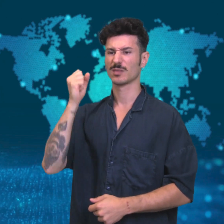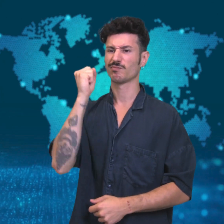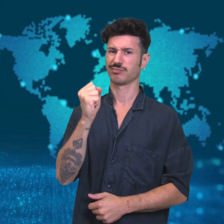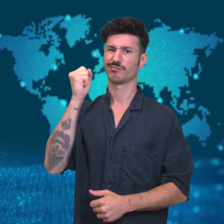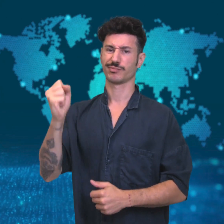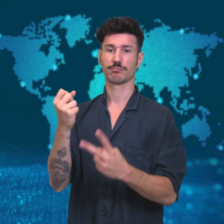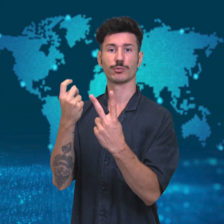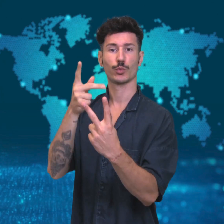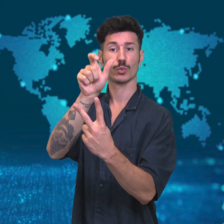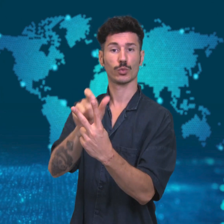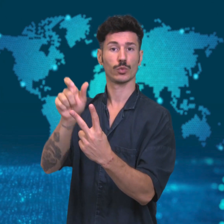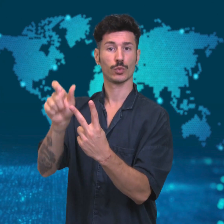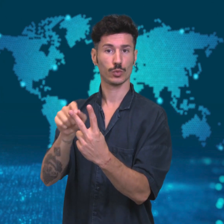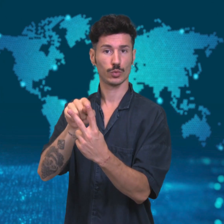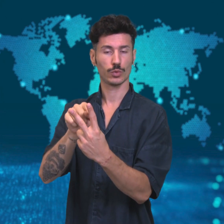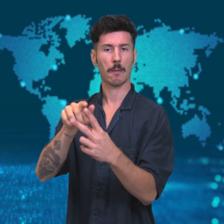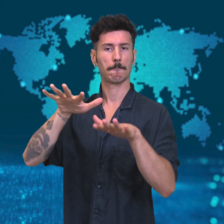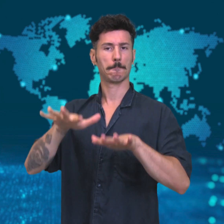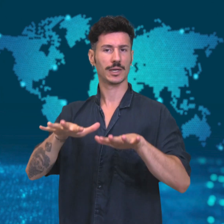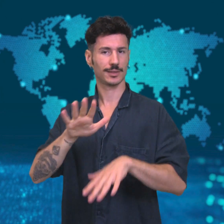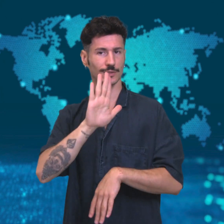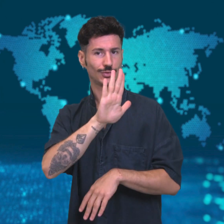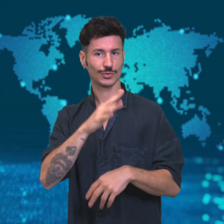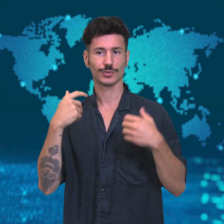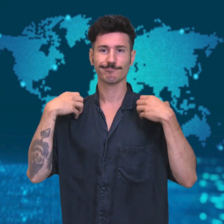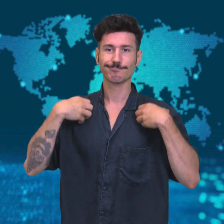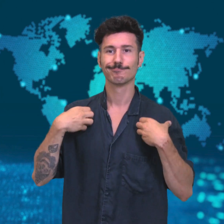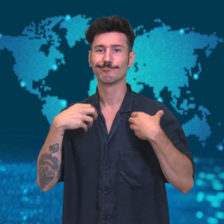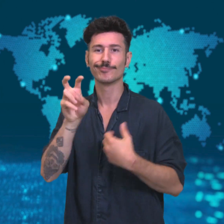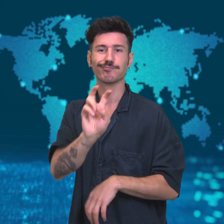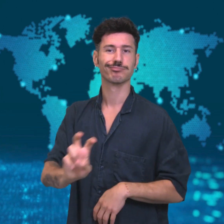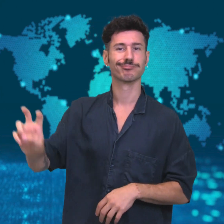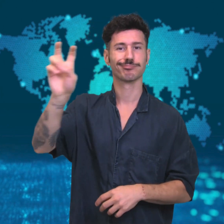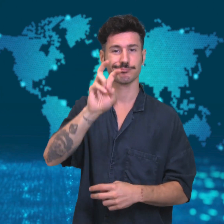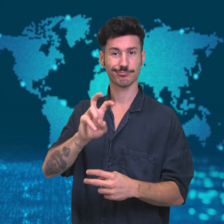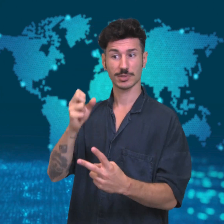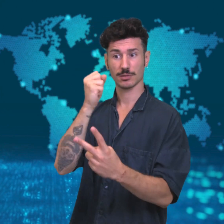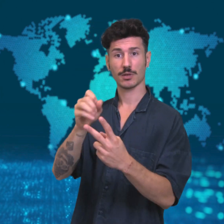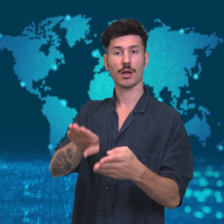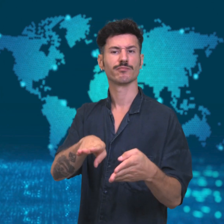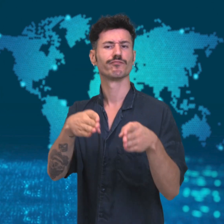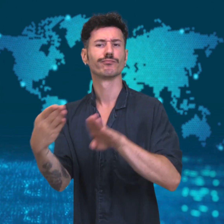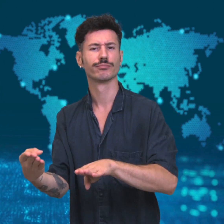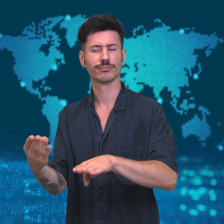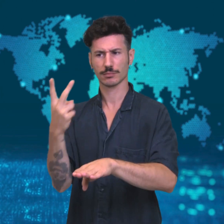Their bodies were discovered on a beach on Koh Tao,